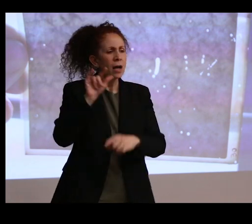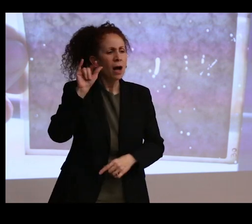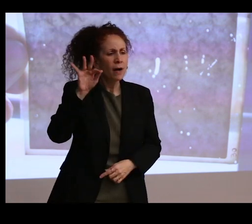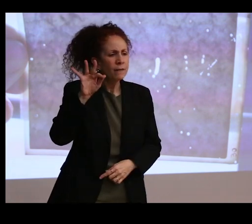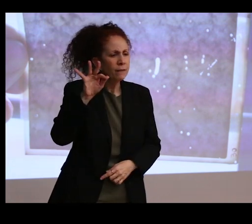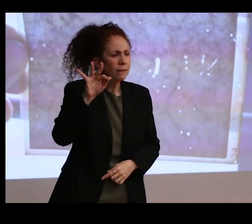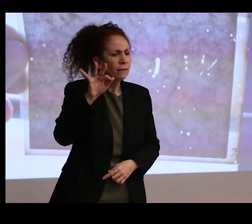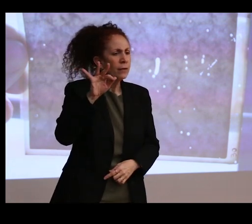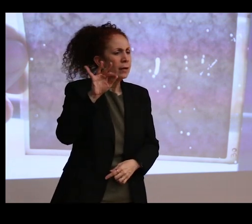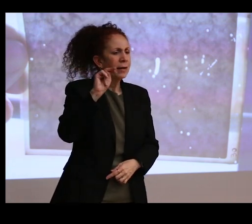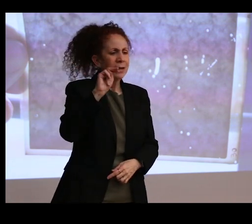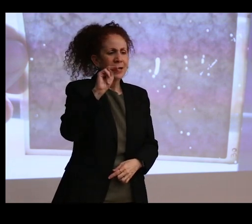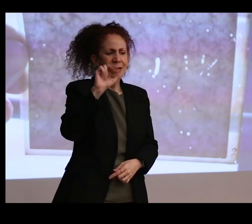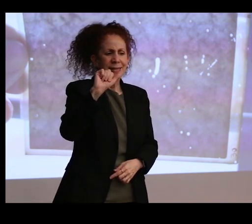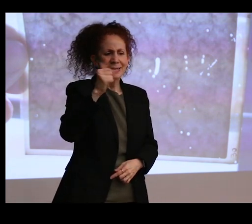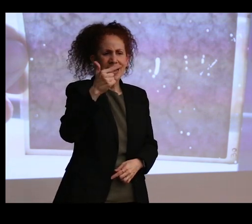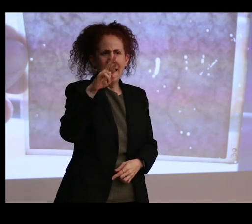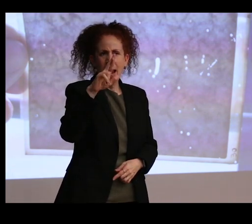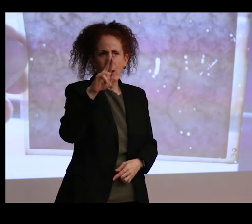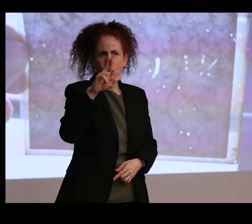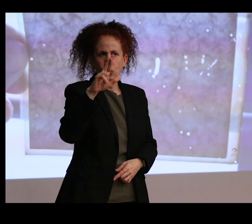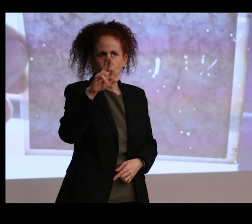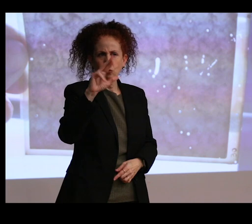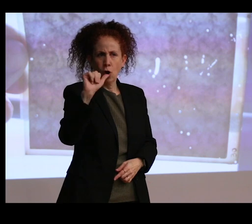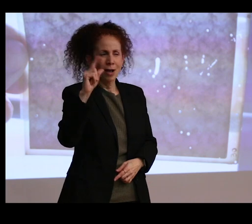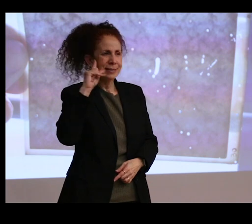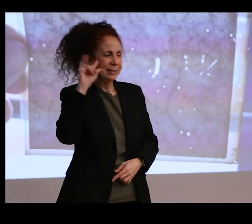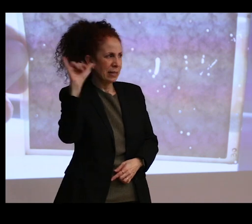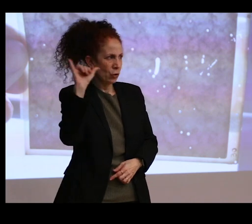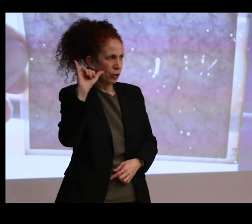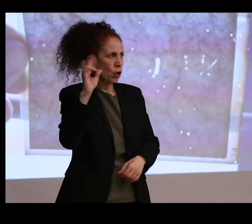NAGPRA is utilizing the same kind of logic